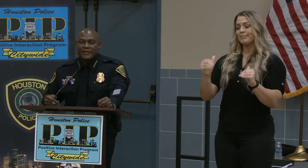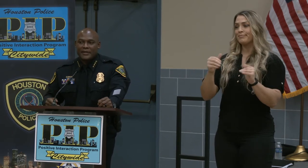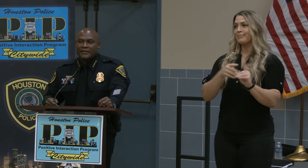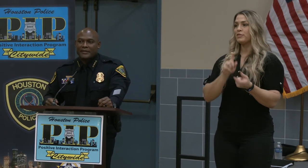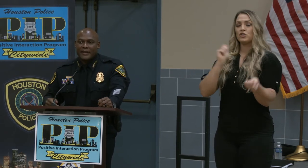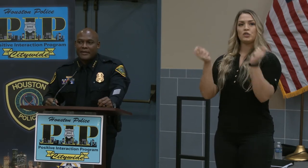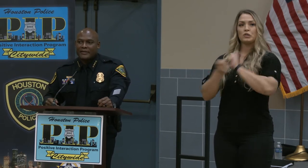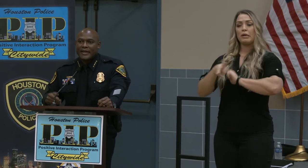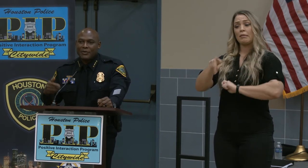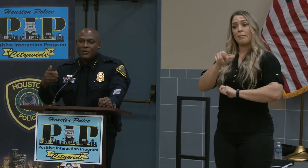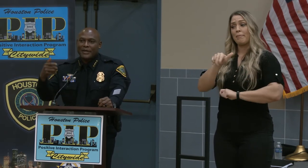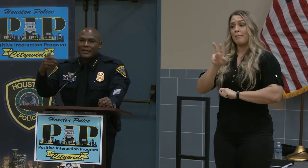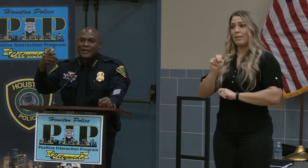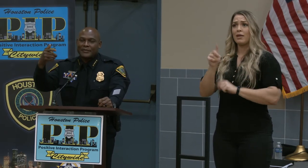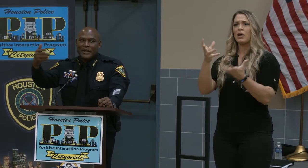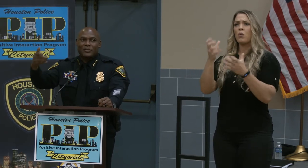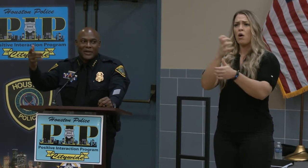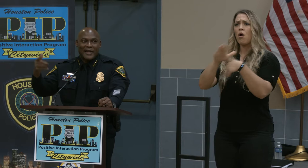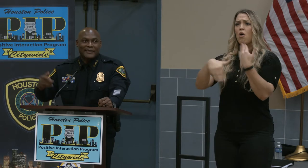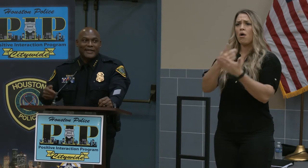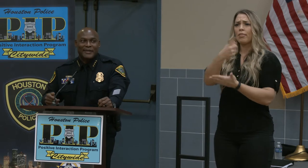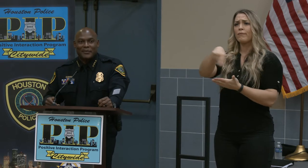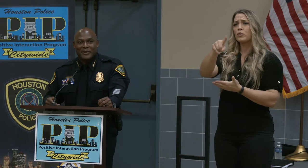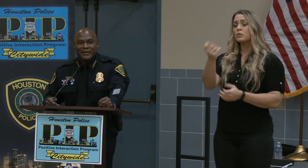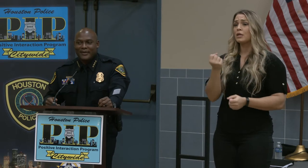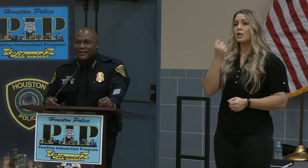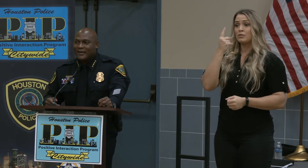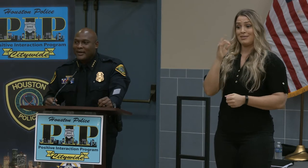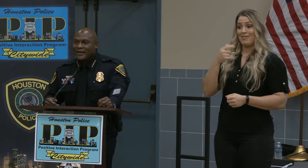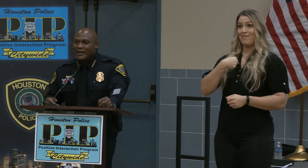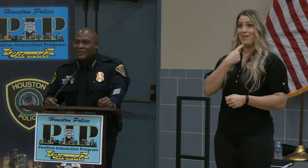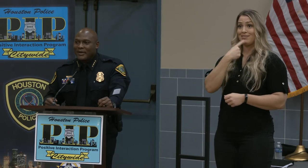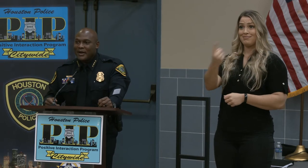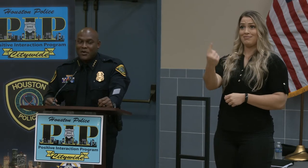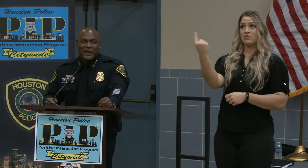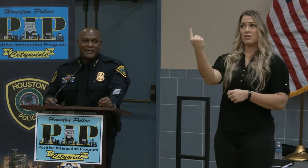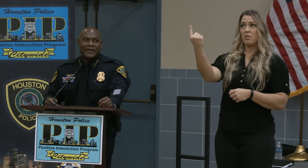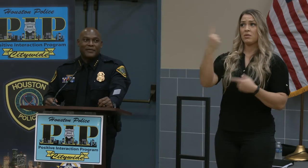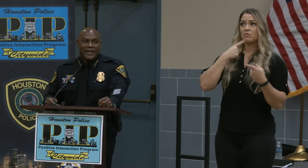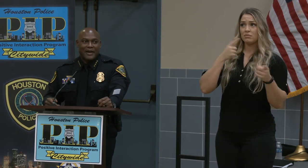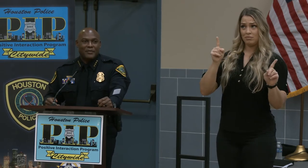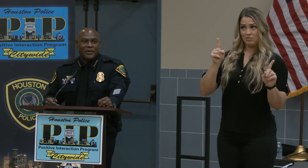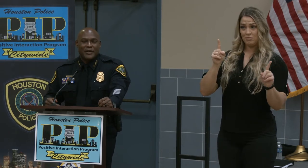citizens to understand, and especially when I say something, I hold myself accountable.